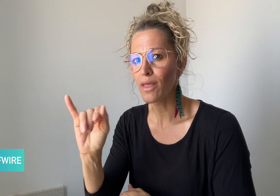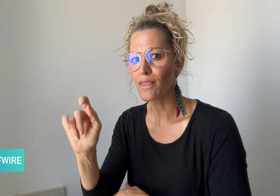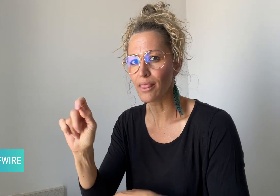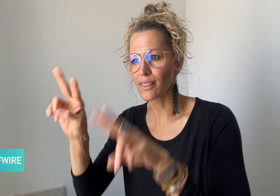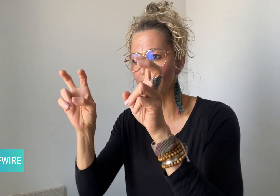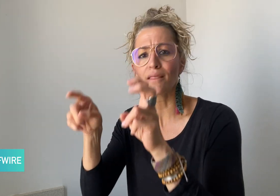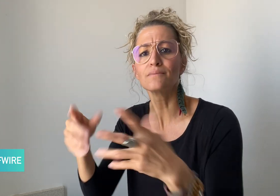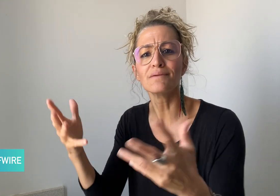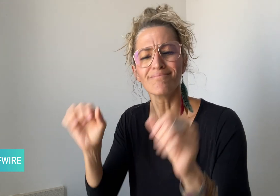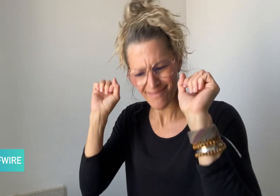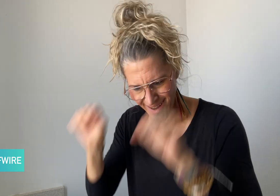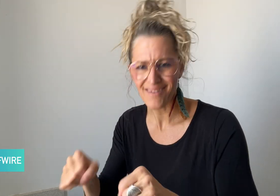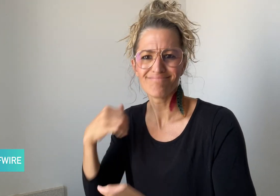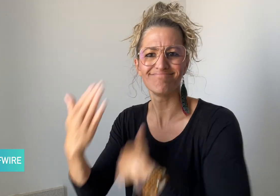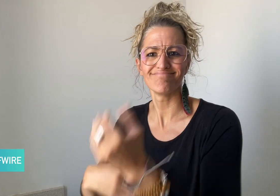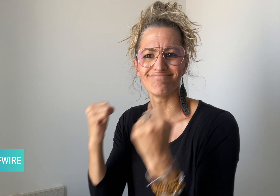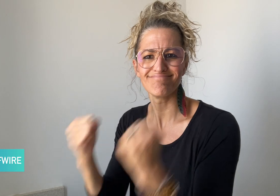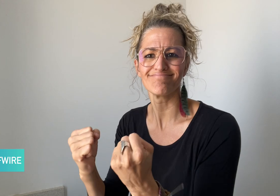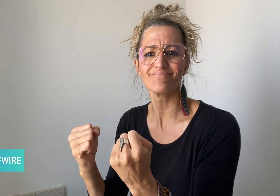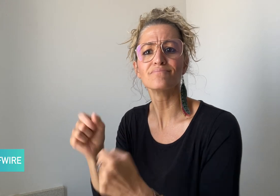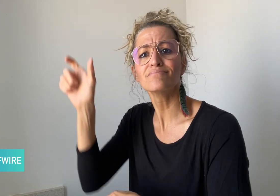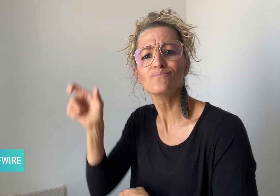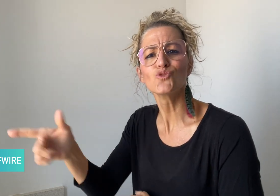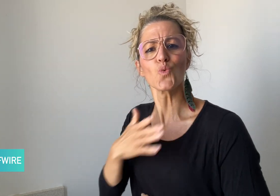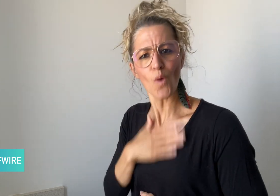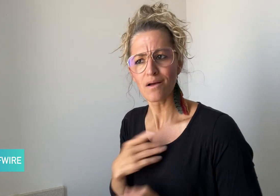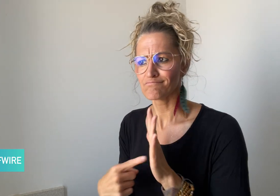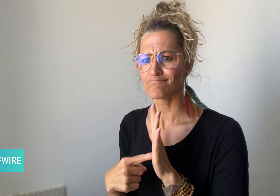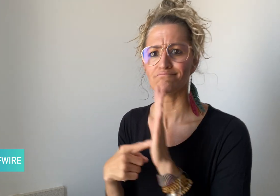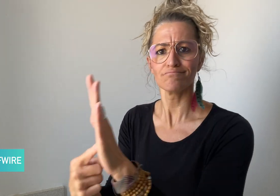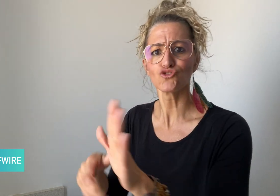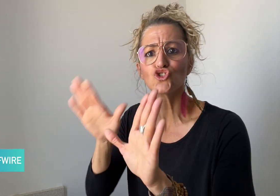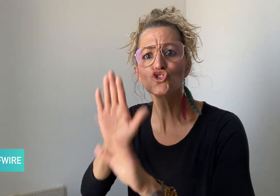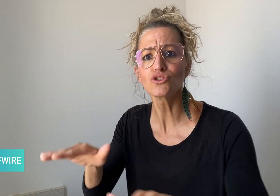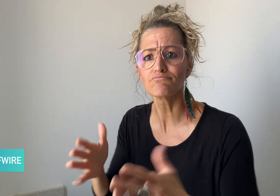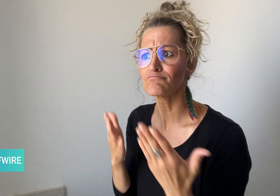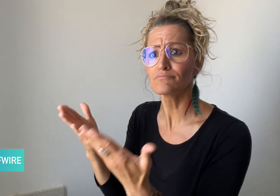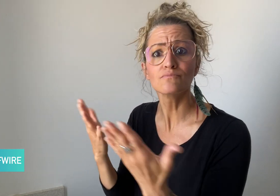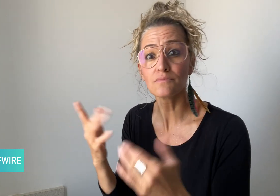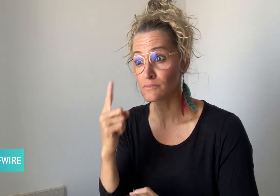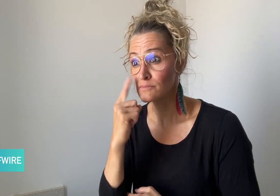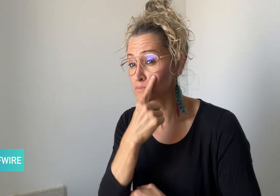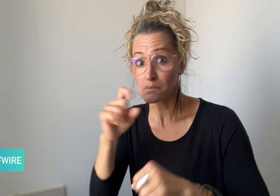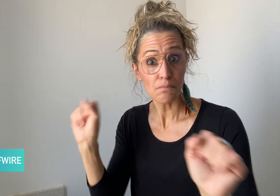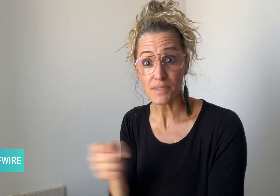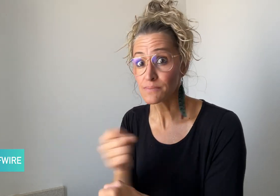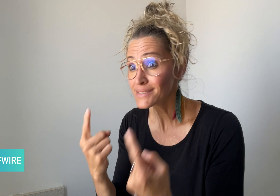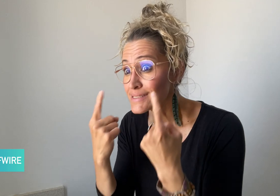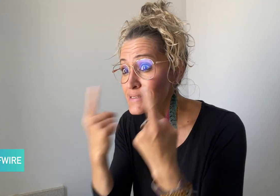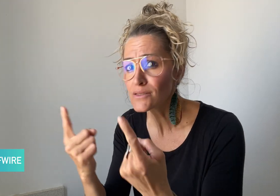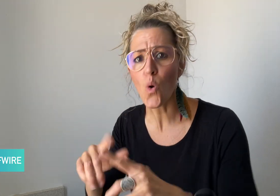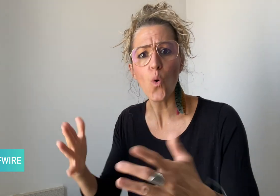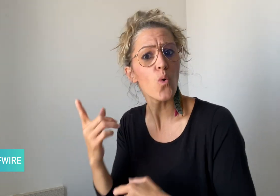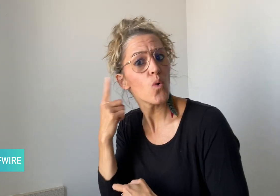his children can see that lack of sight